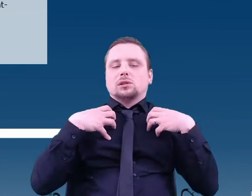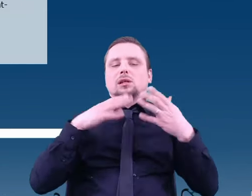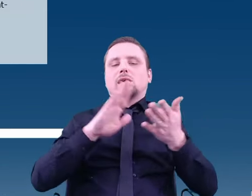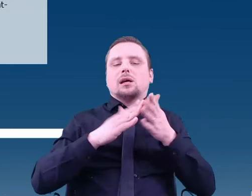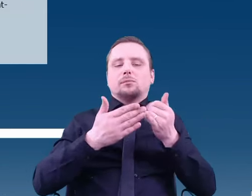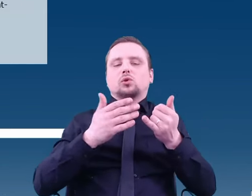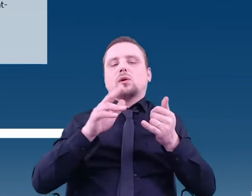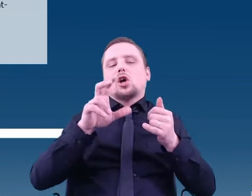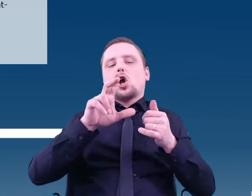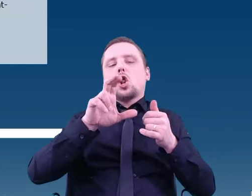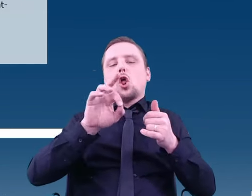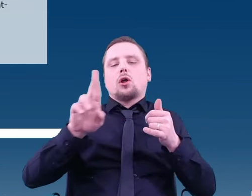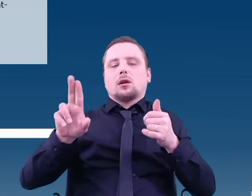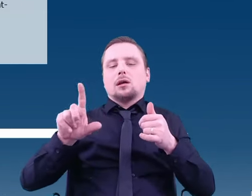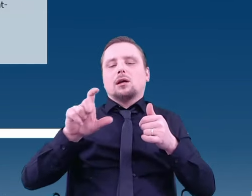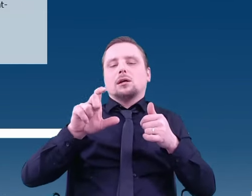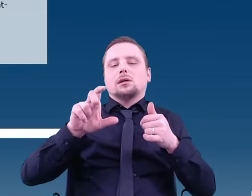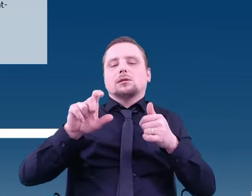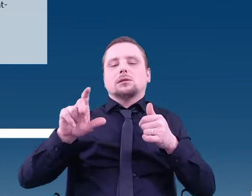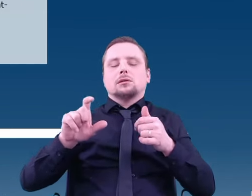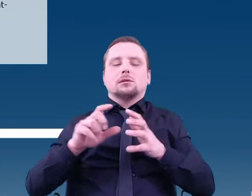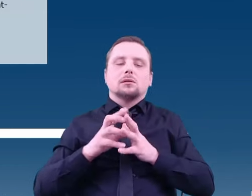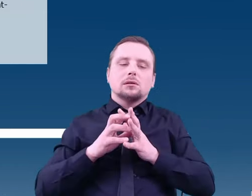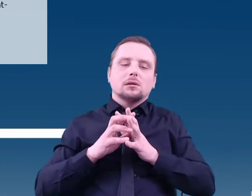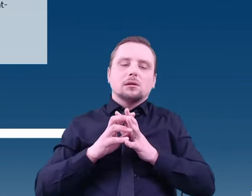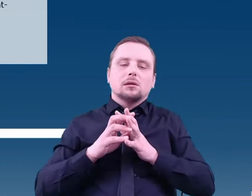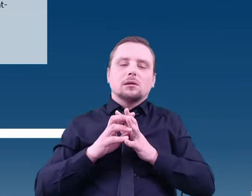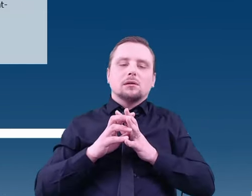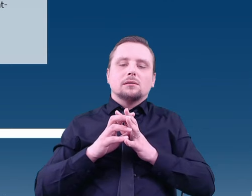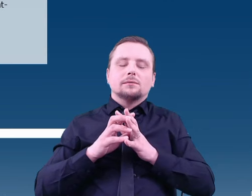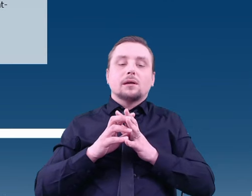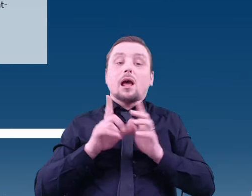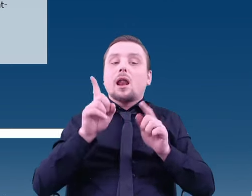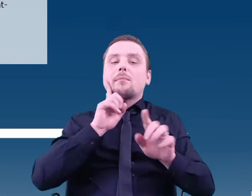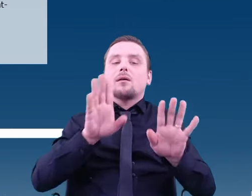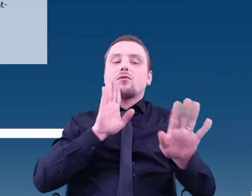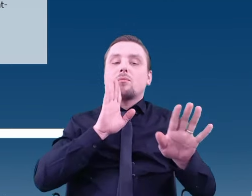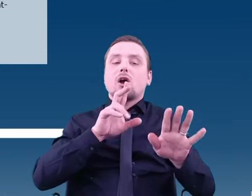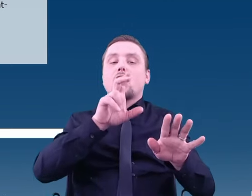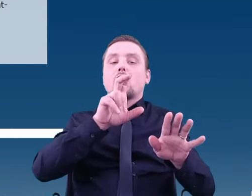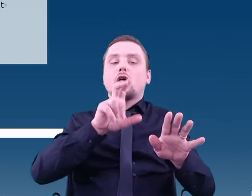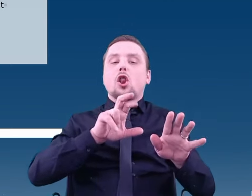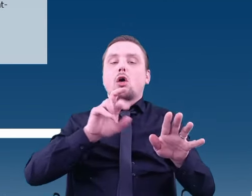However, it seems likely that the attachment of chlorine was formed by ionization.